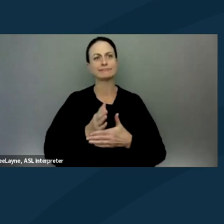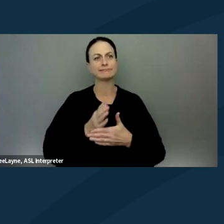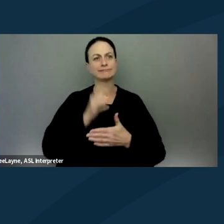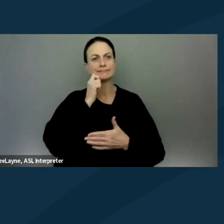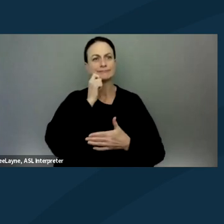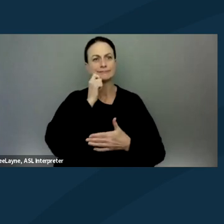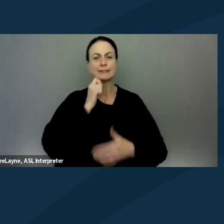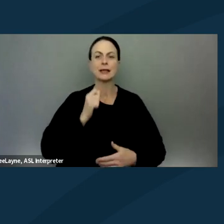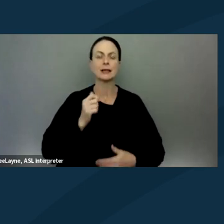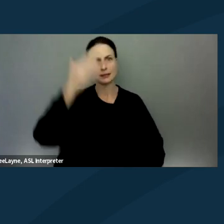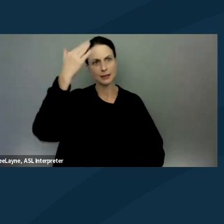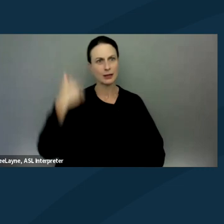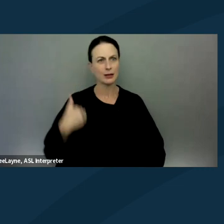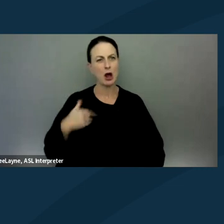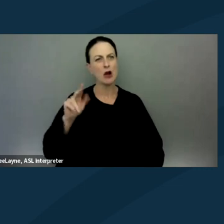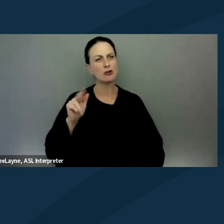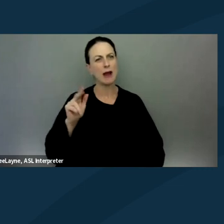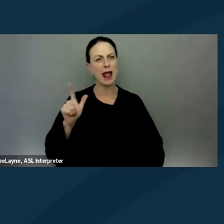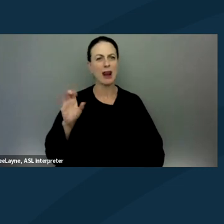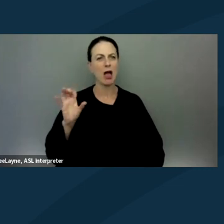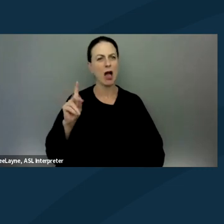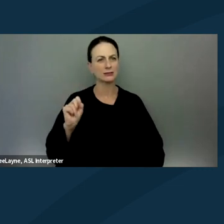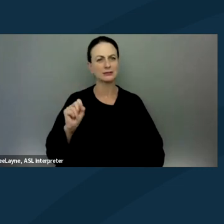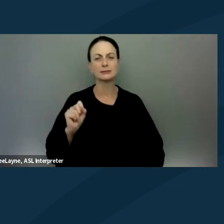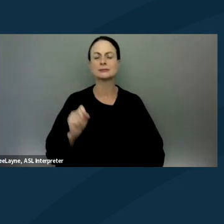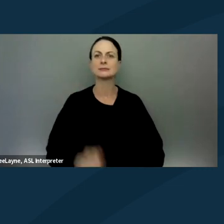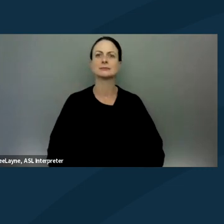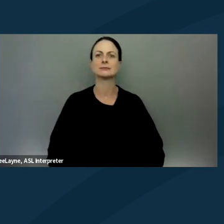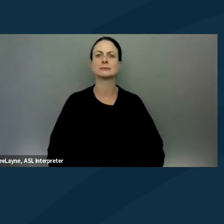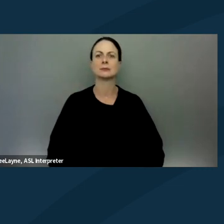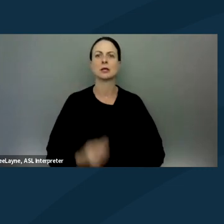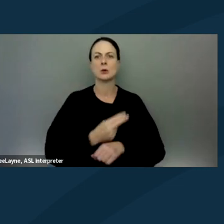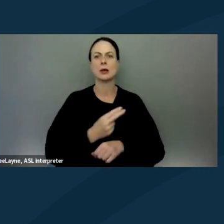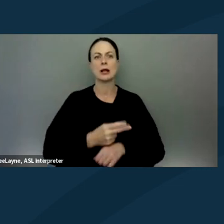long kind of green locks, wearing a pink T-shirt,